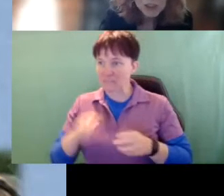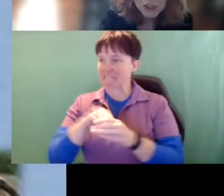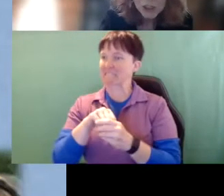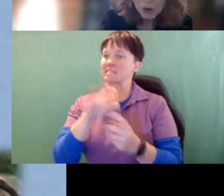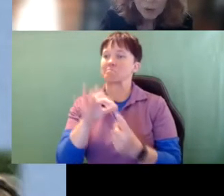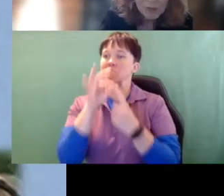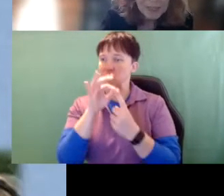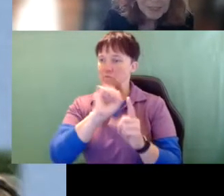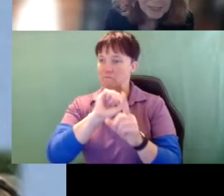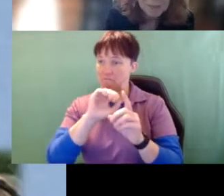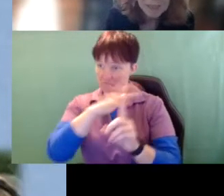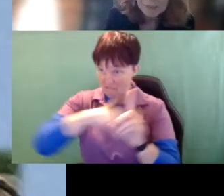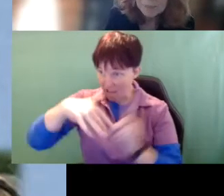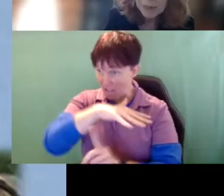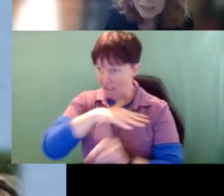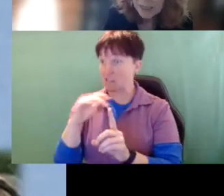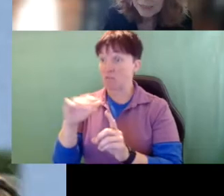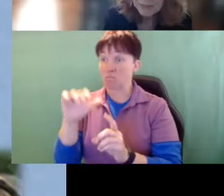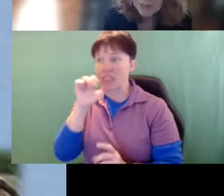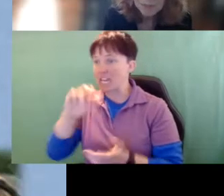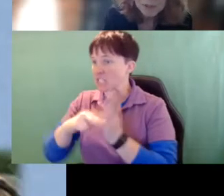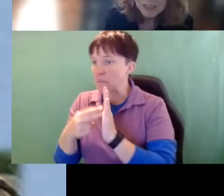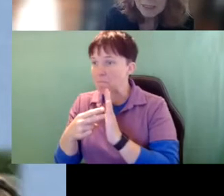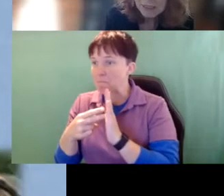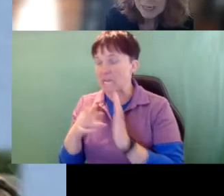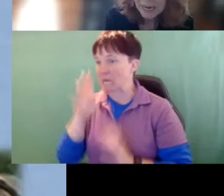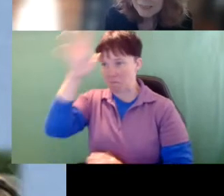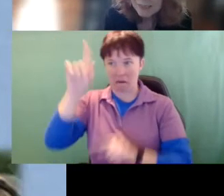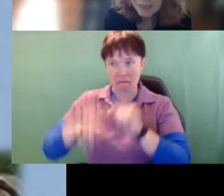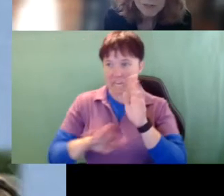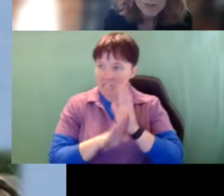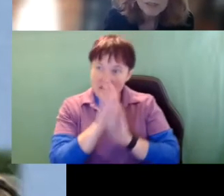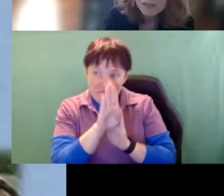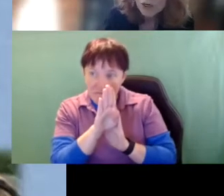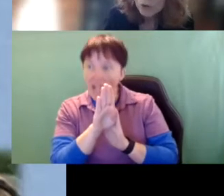know that that doesn't mean a parent can't develop those skills and act as the intervener